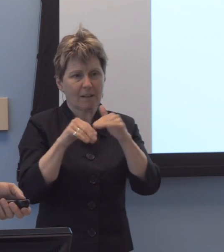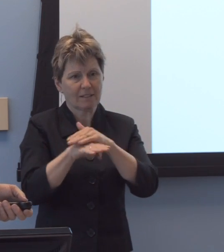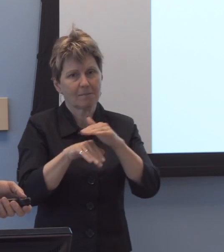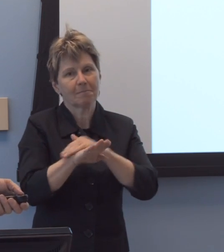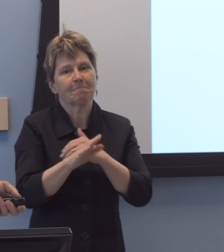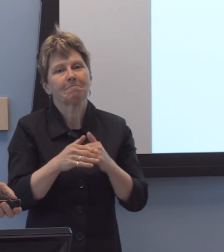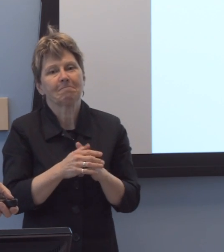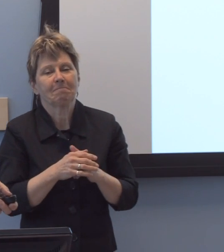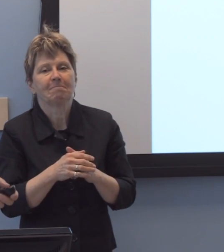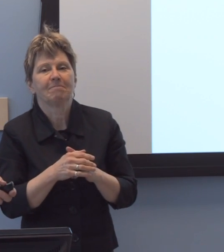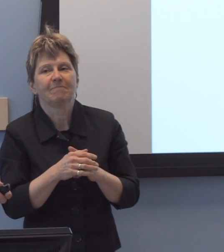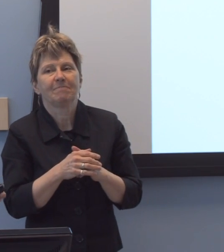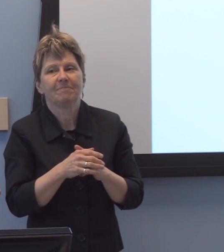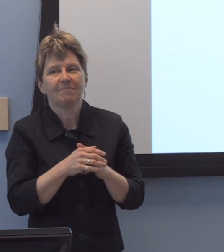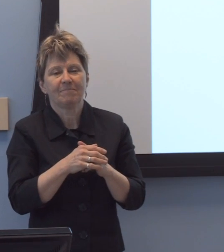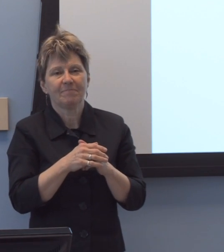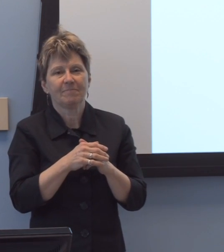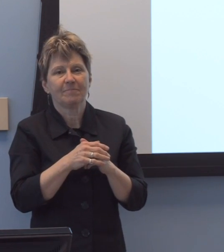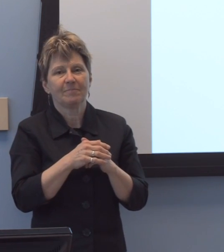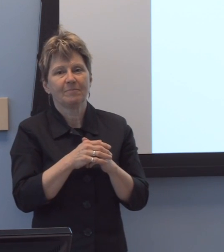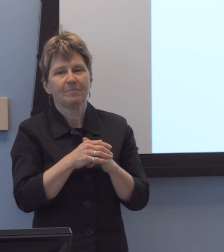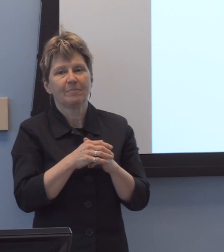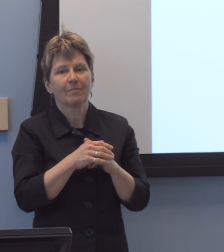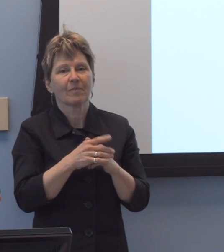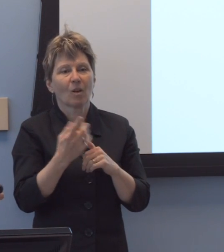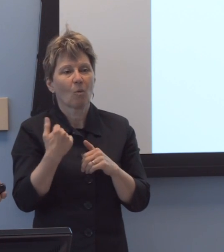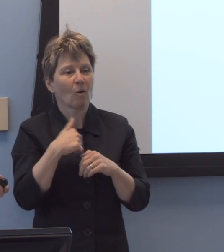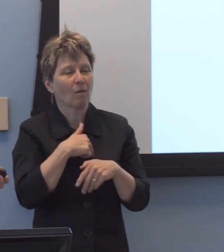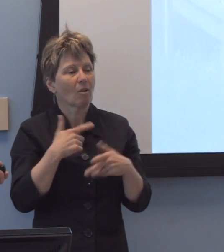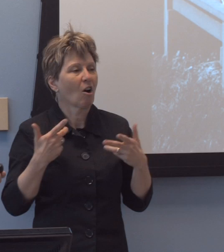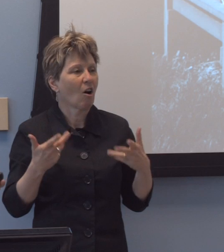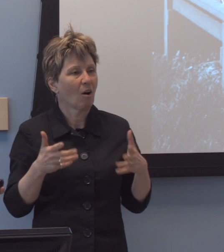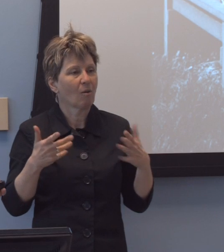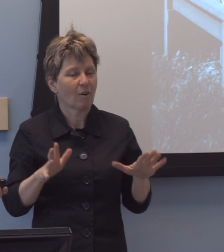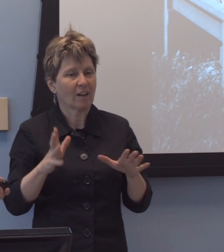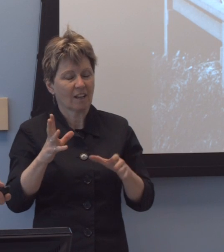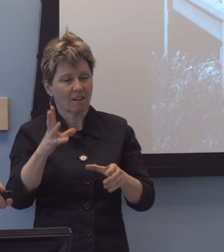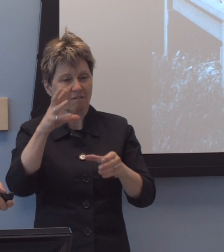um, that, uh, th-that we were already engaged on this campus.